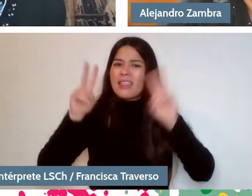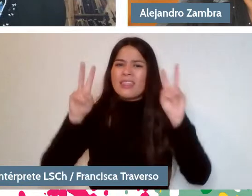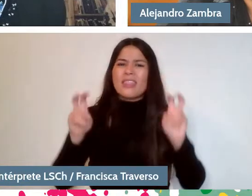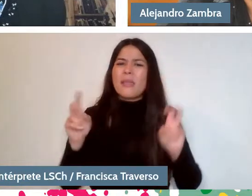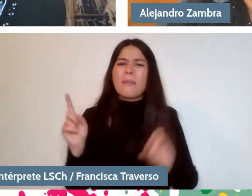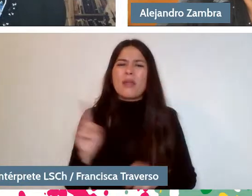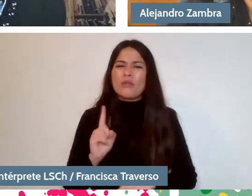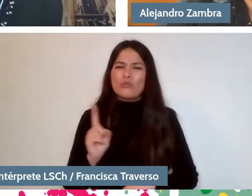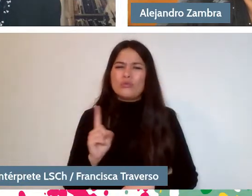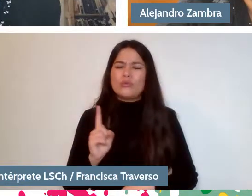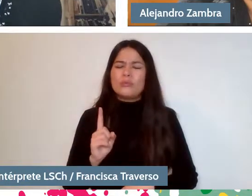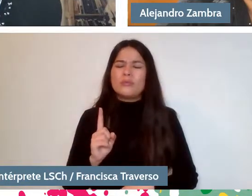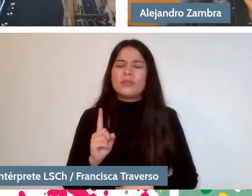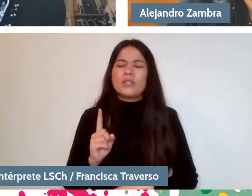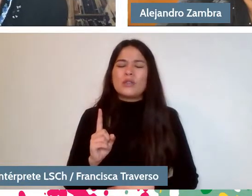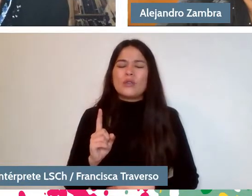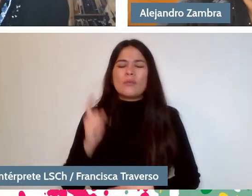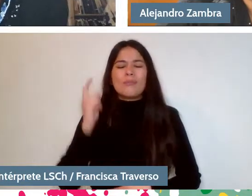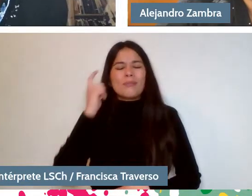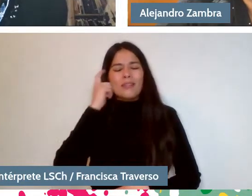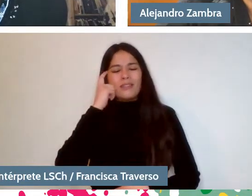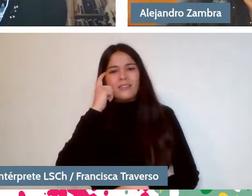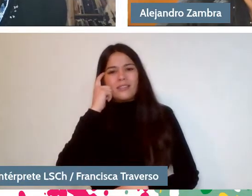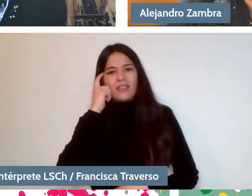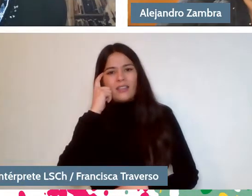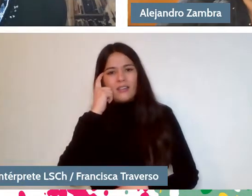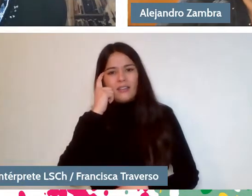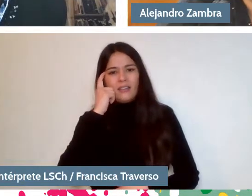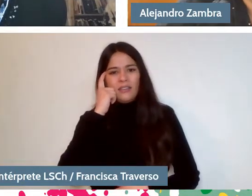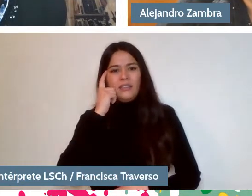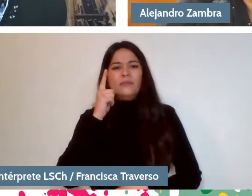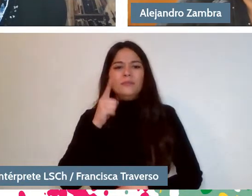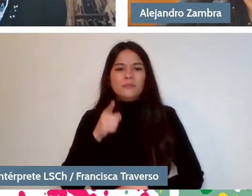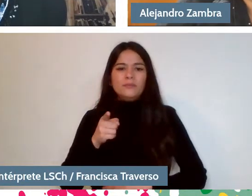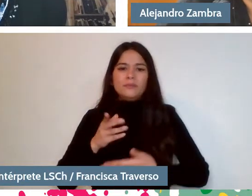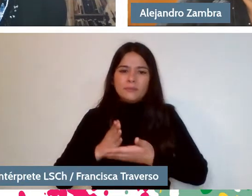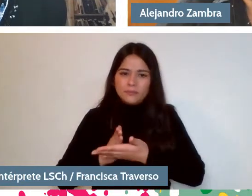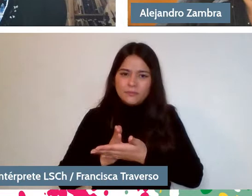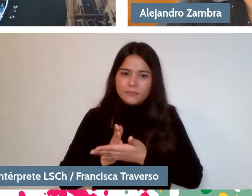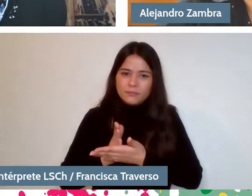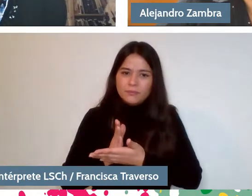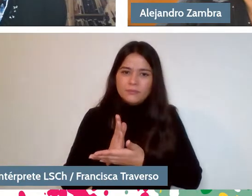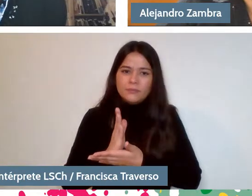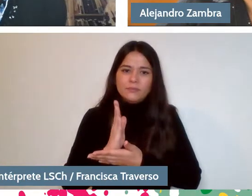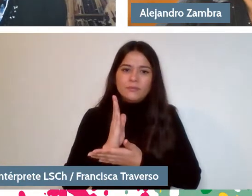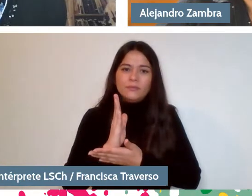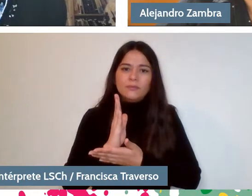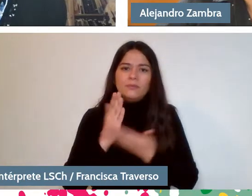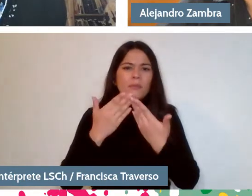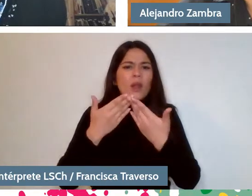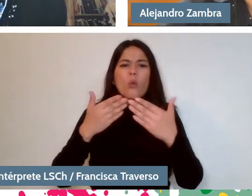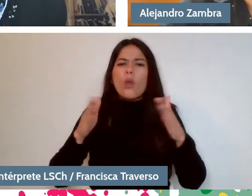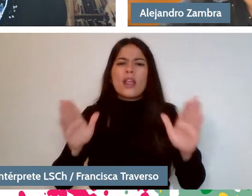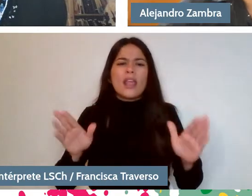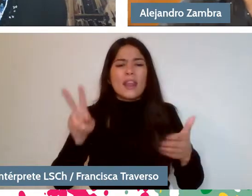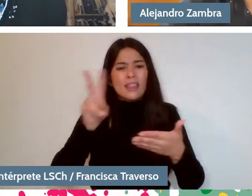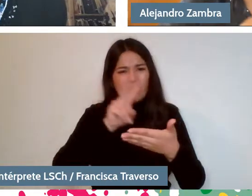I thought it's a useful start to any text because in all texts